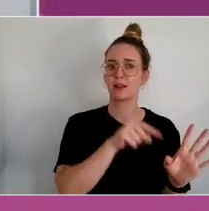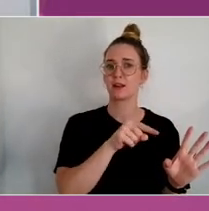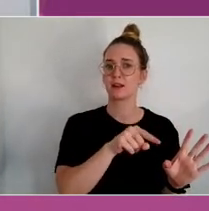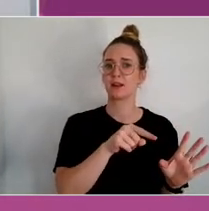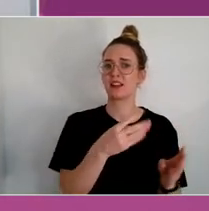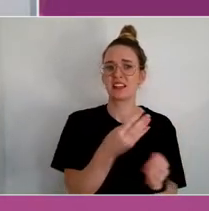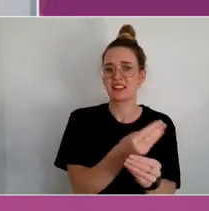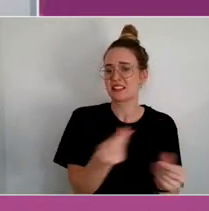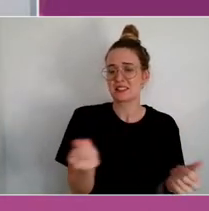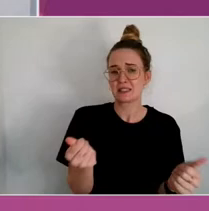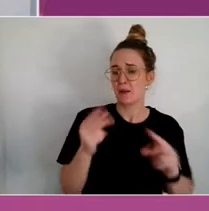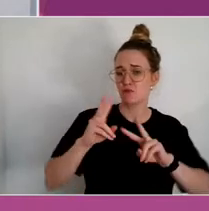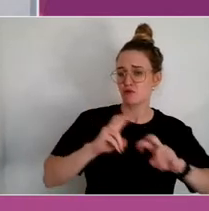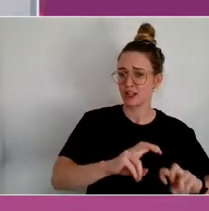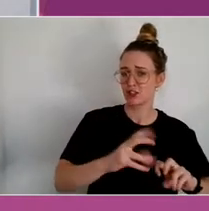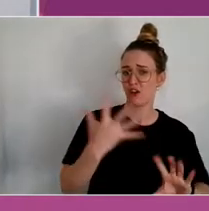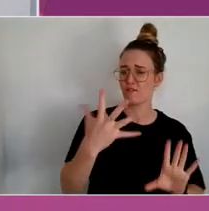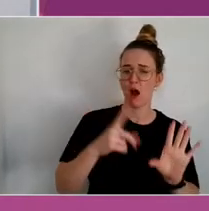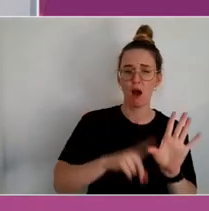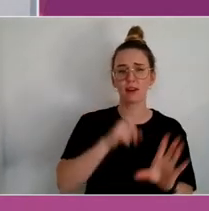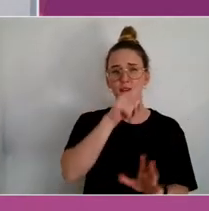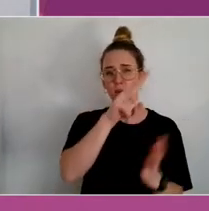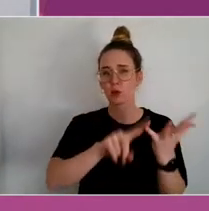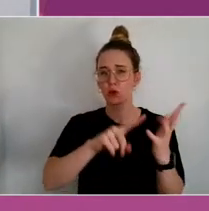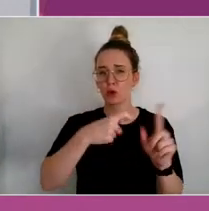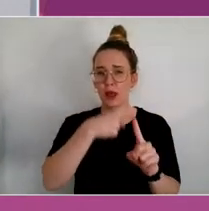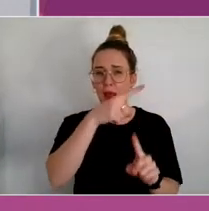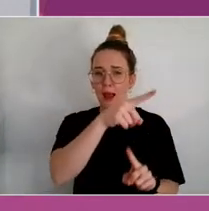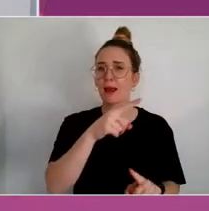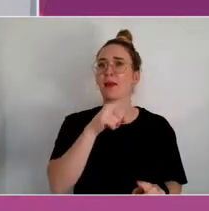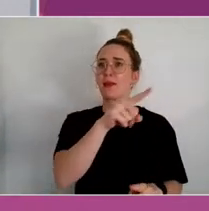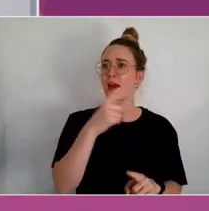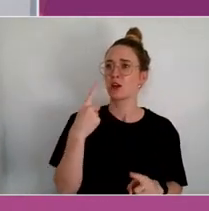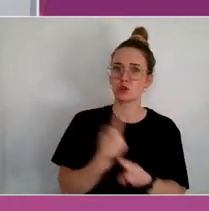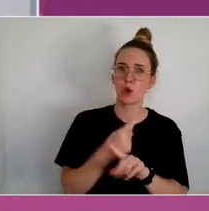but there's good five-year studies out of the UK of the benefits of thinking about recovery